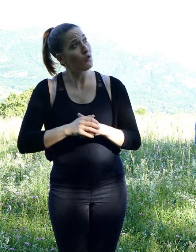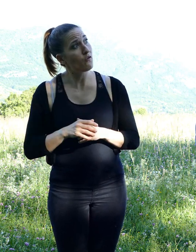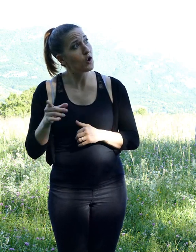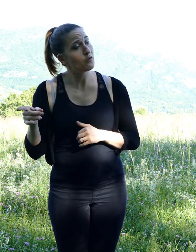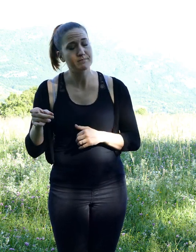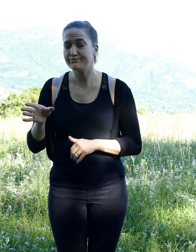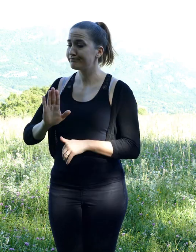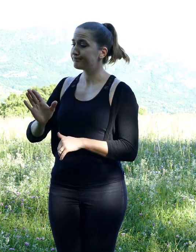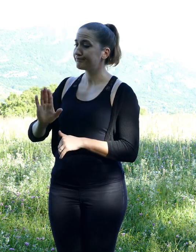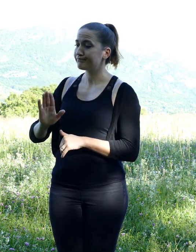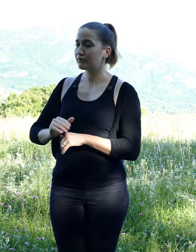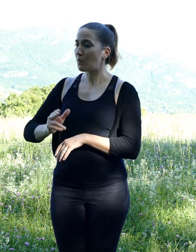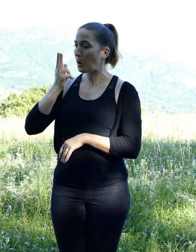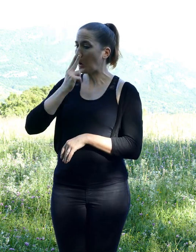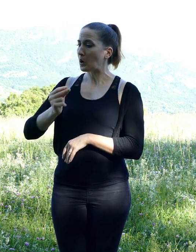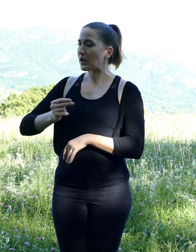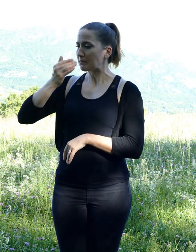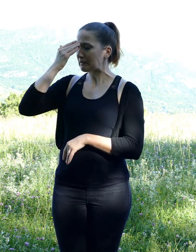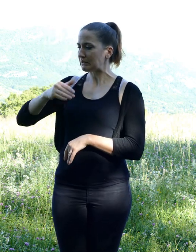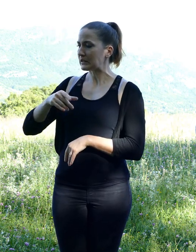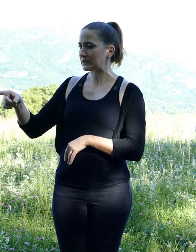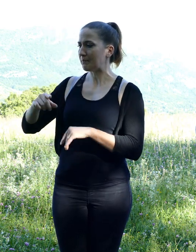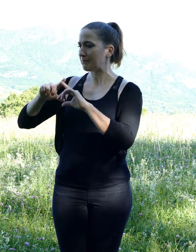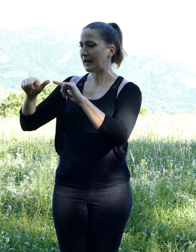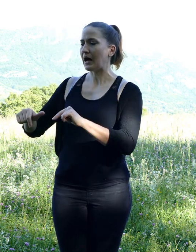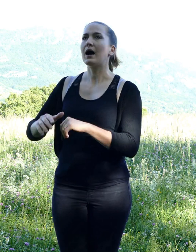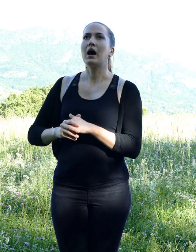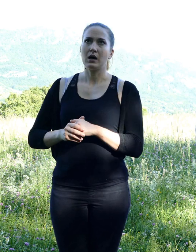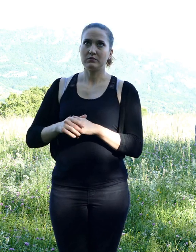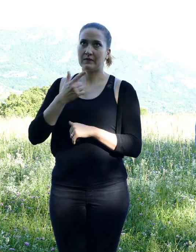the fox realized the weasel wasn't a suspect anymore.